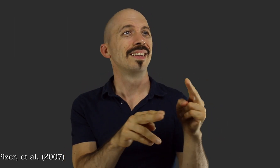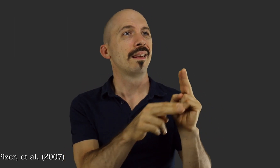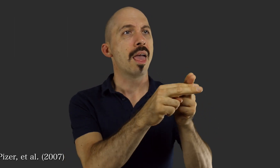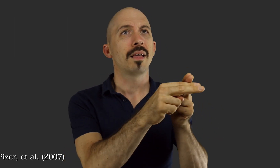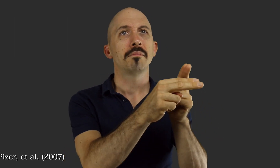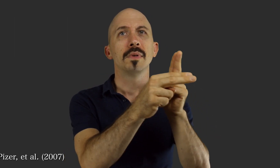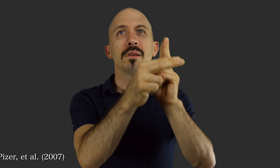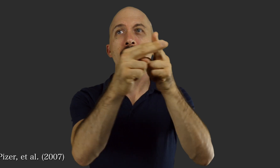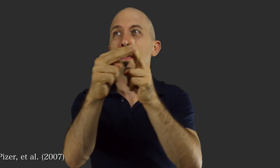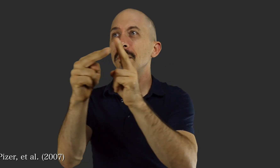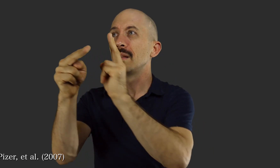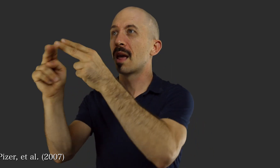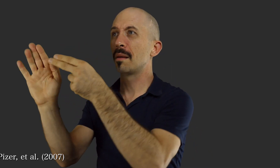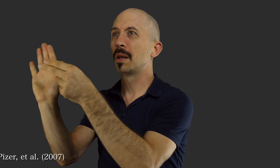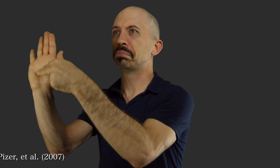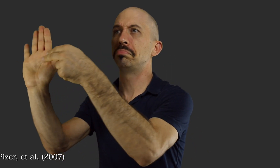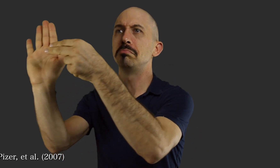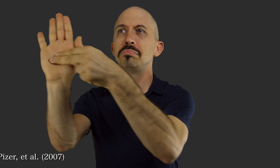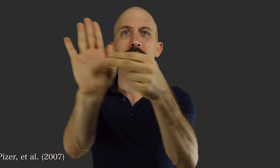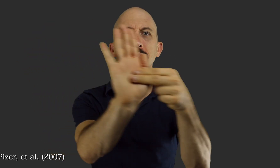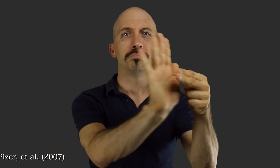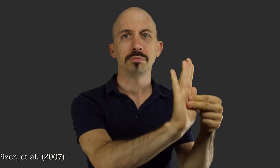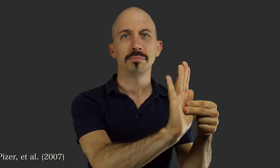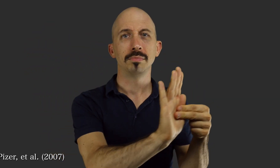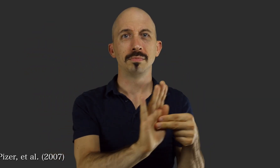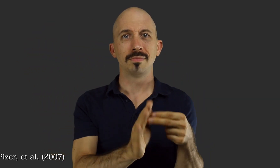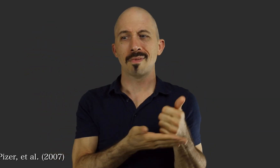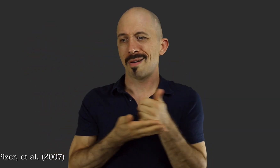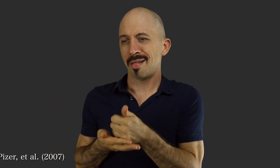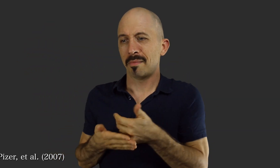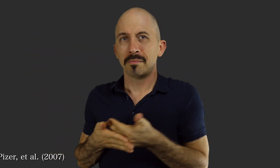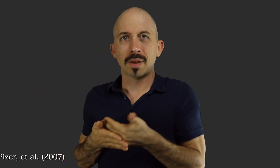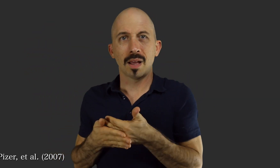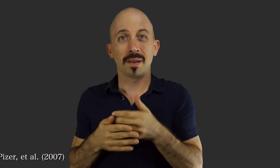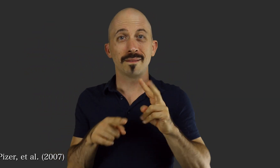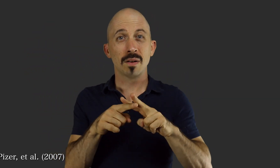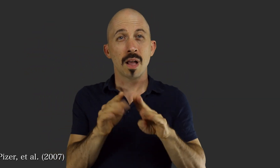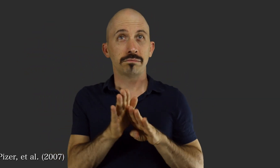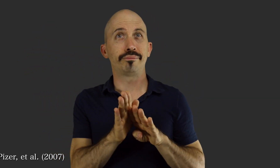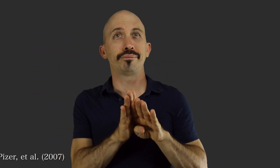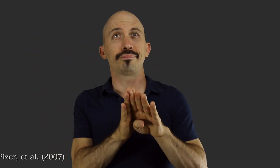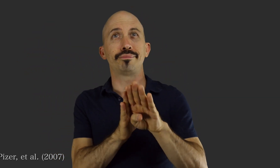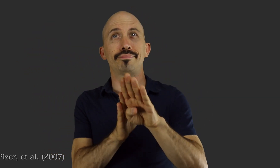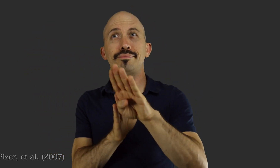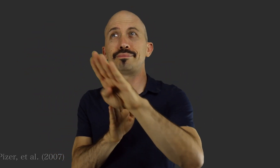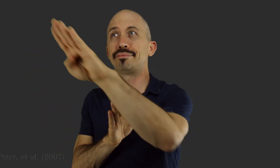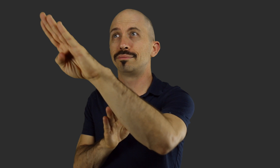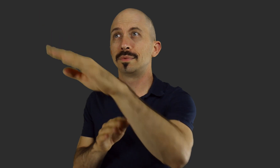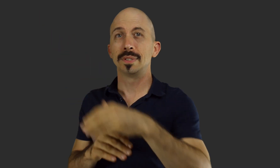This naming and labeling process helps the baby’s vocabulary to take off.